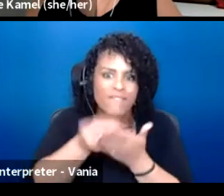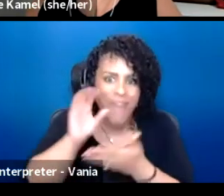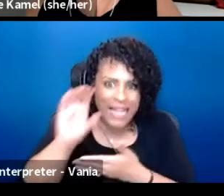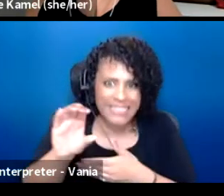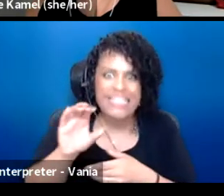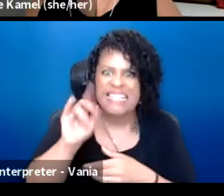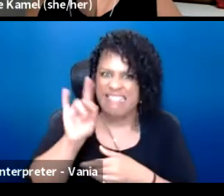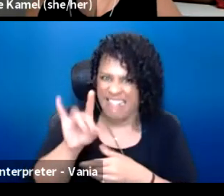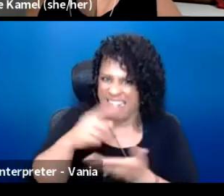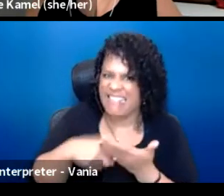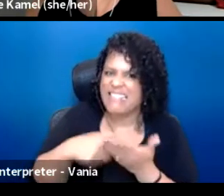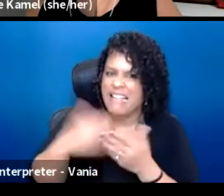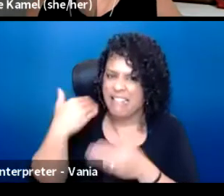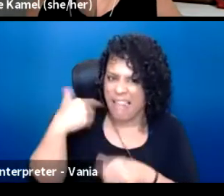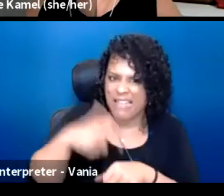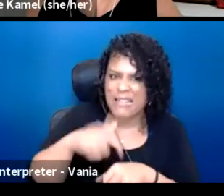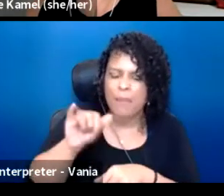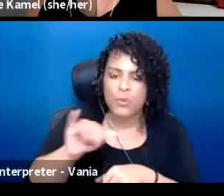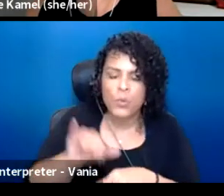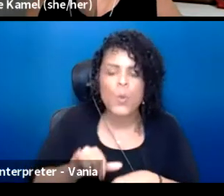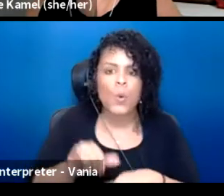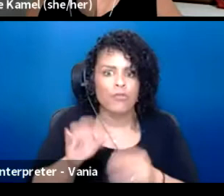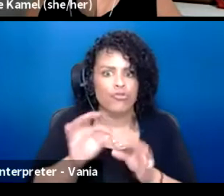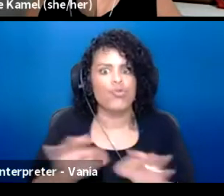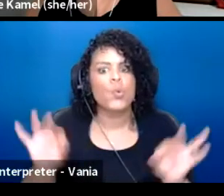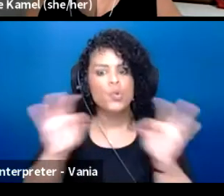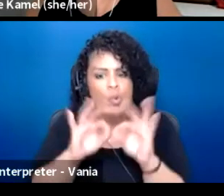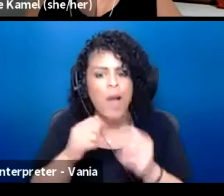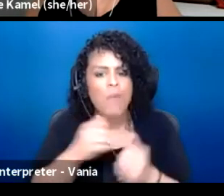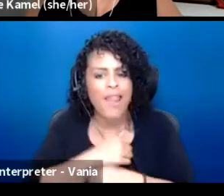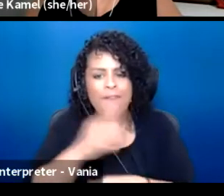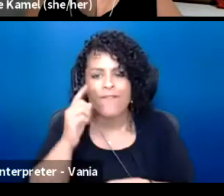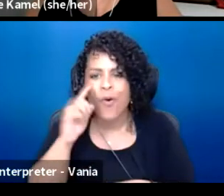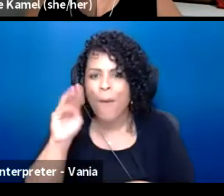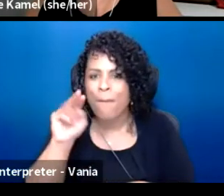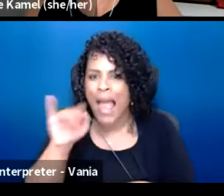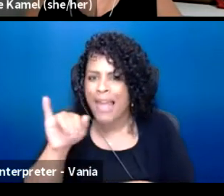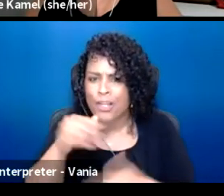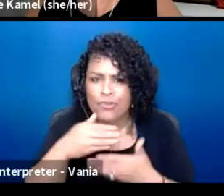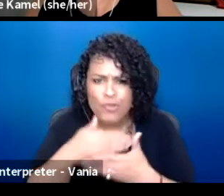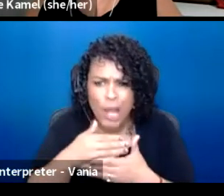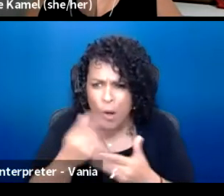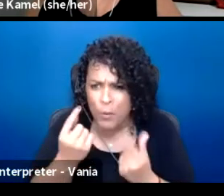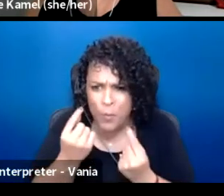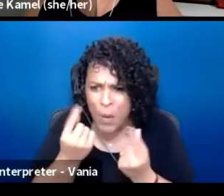And it's so crucial. So I'd love for Manny to share a little bit about what's happening in his world